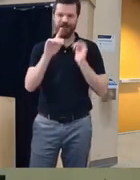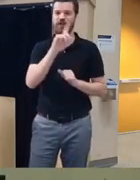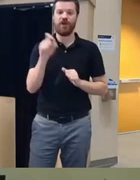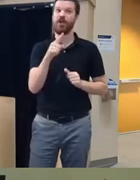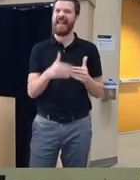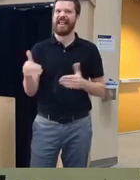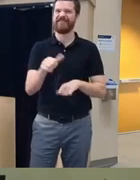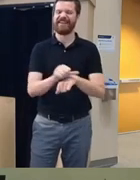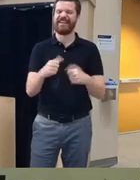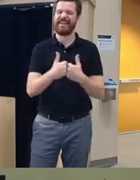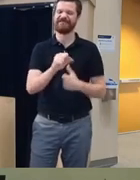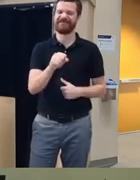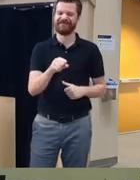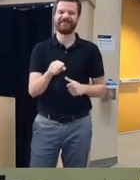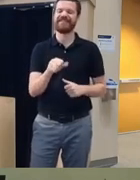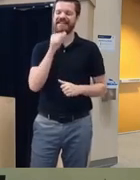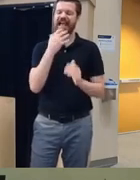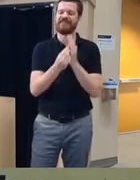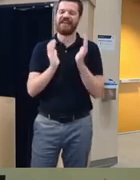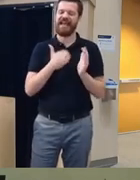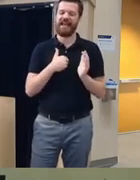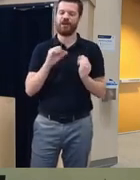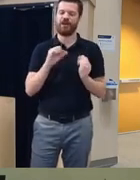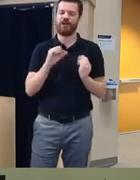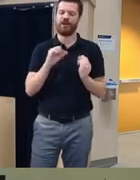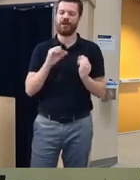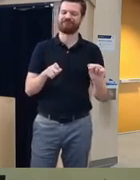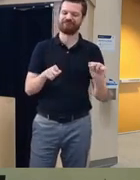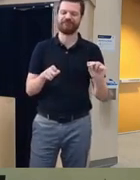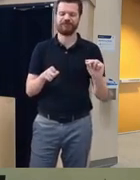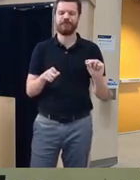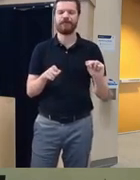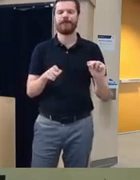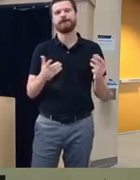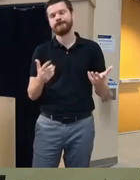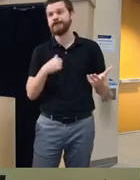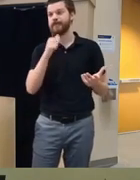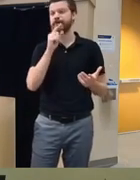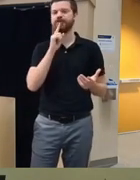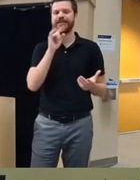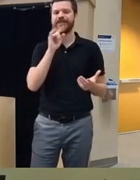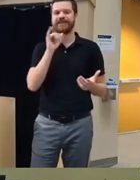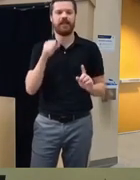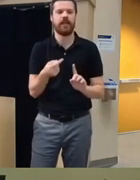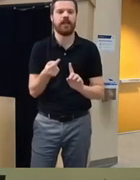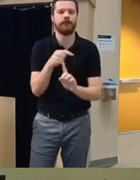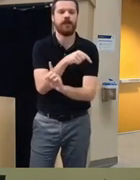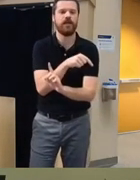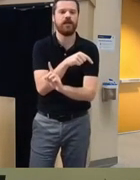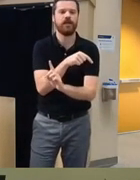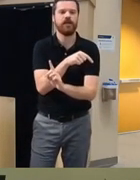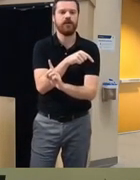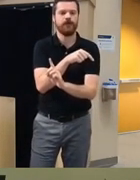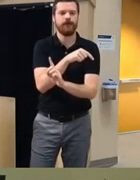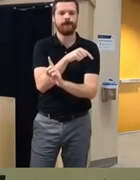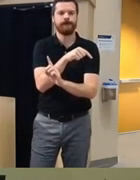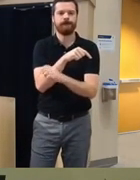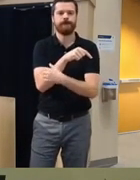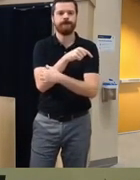the game here it's not outside the scope we like um I don't know if I'm allowed to go back here uh